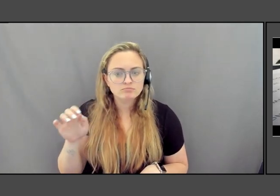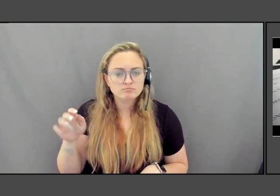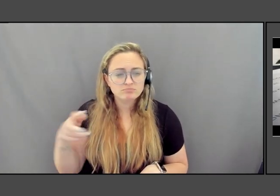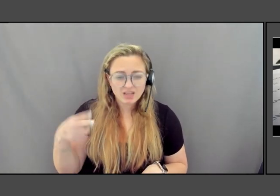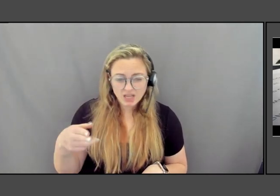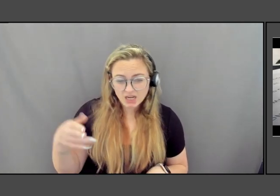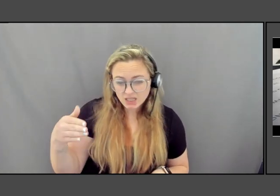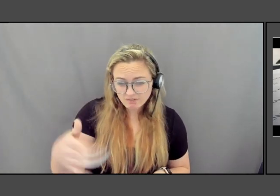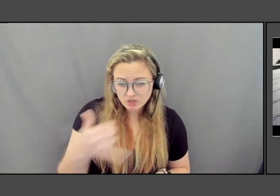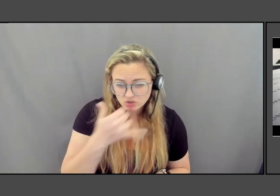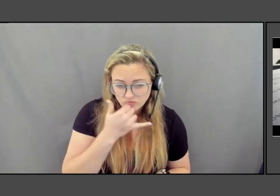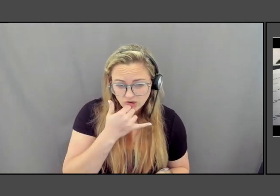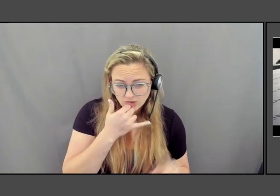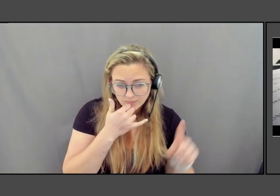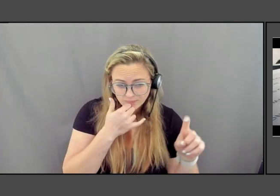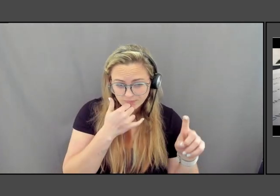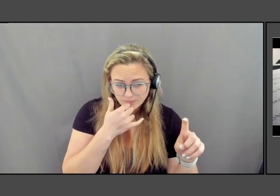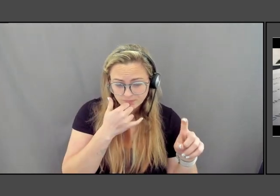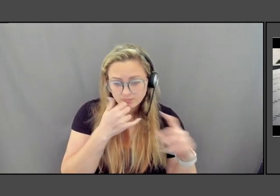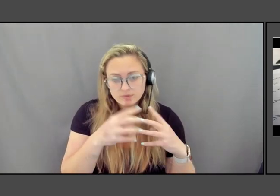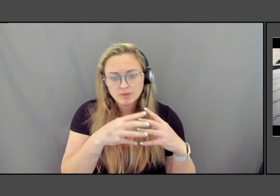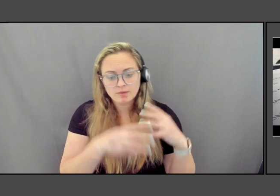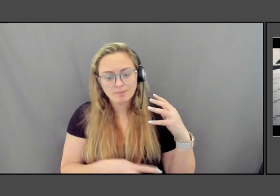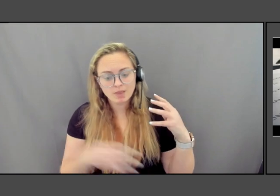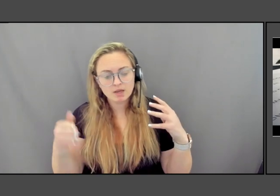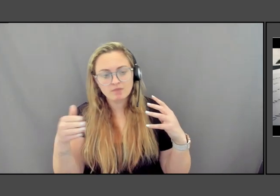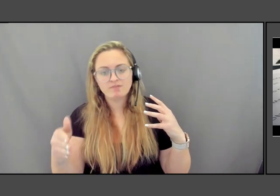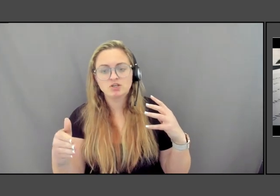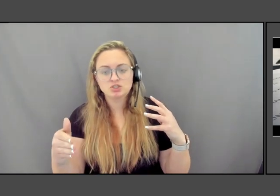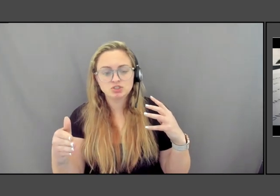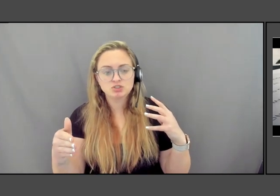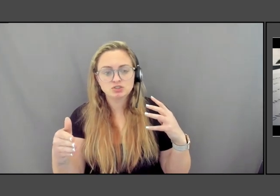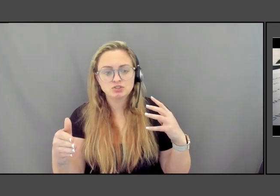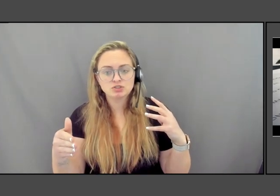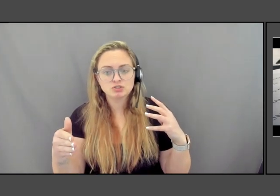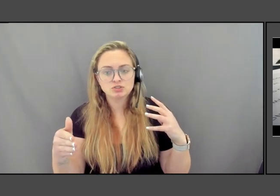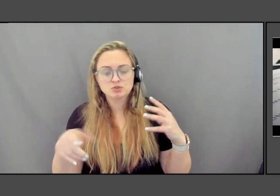And from the blood of the fish springs, an eagle who flies off